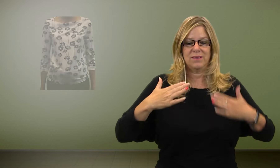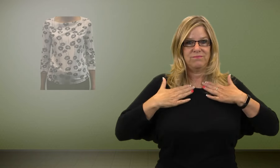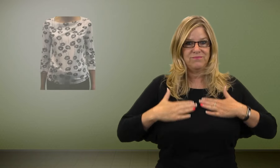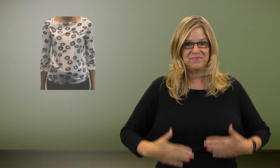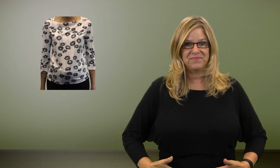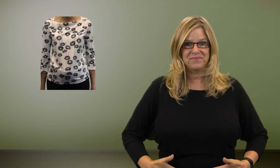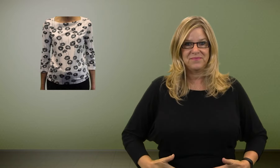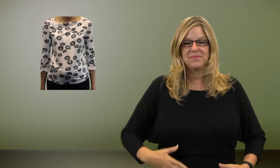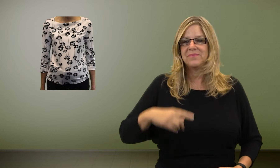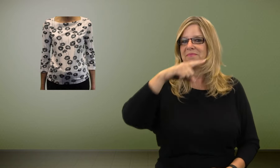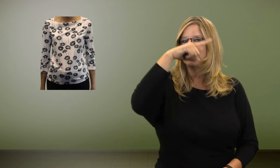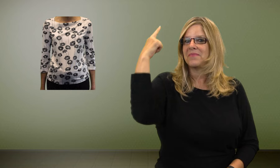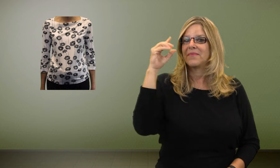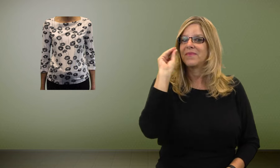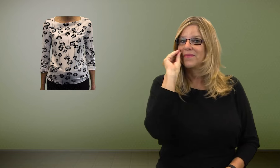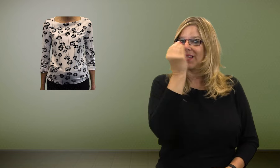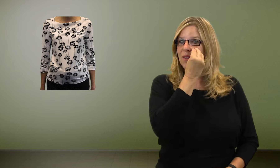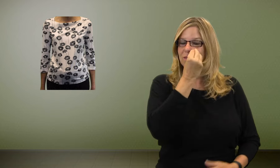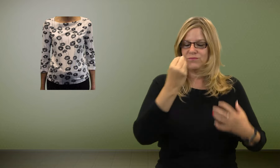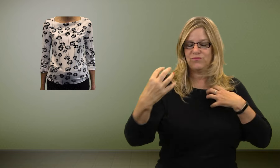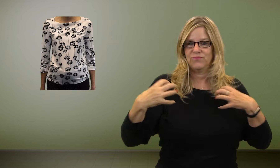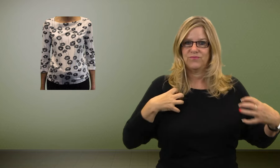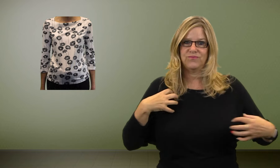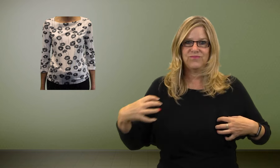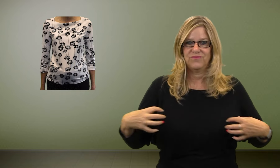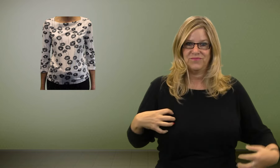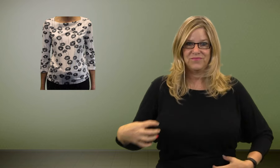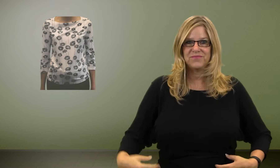The white shirt with black flowers.